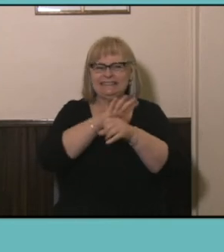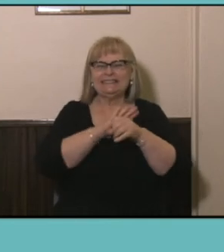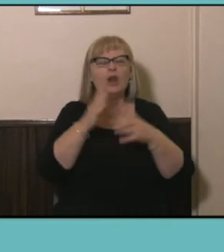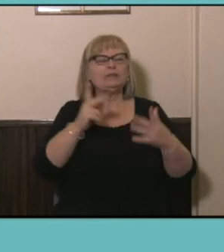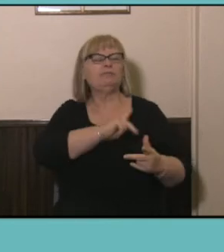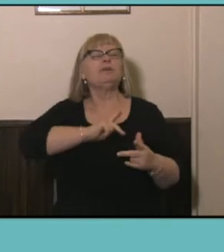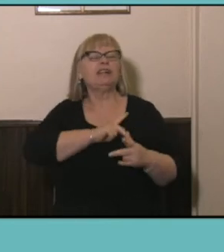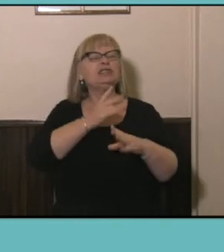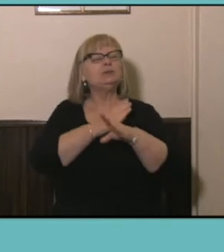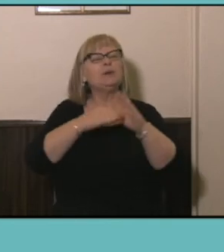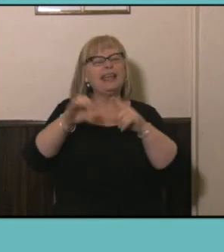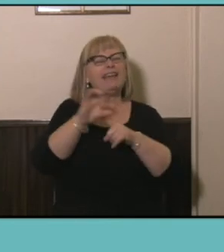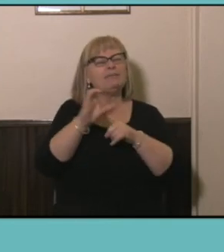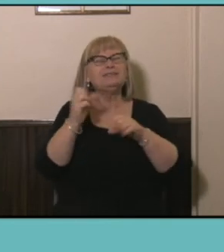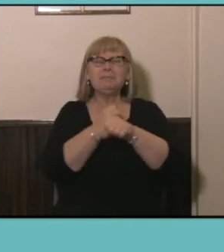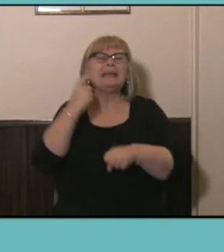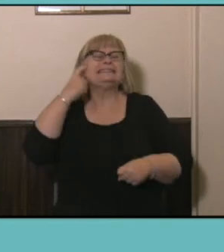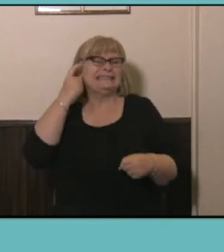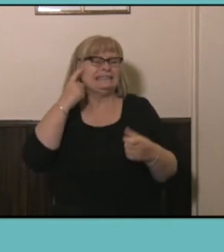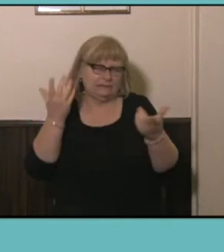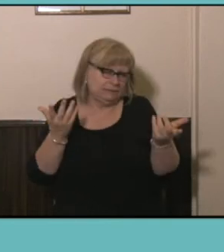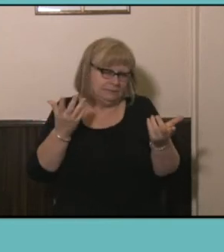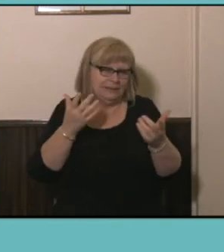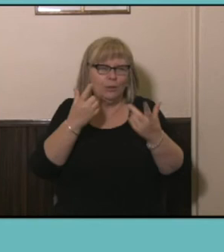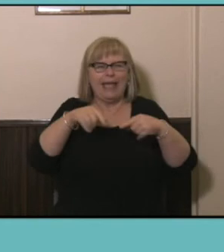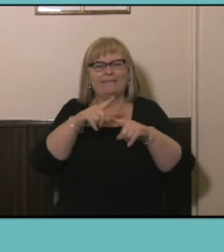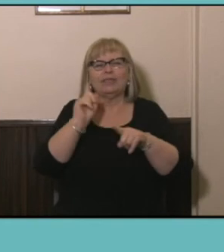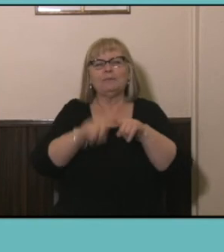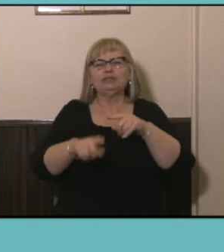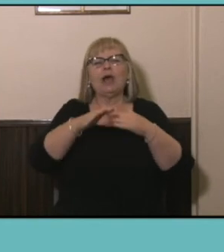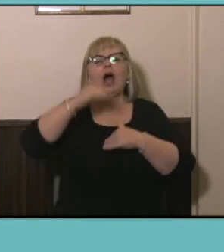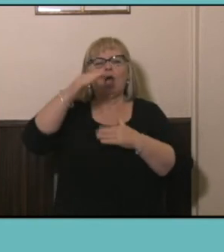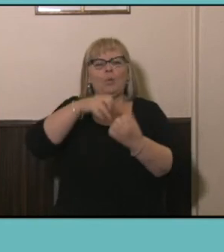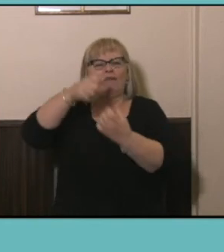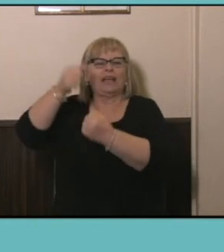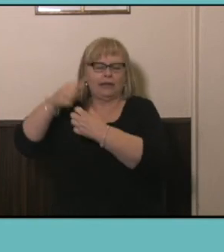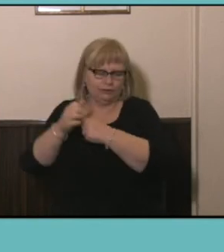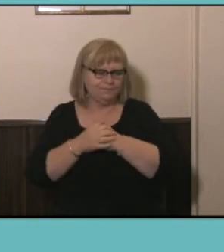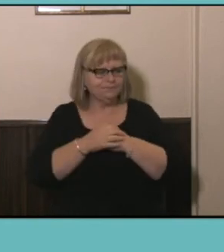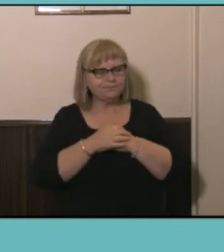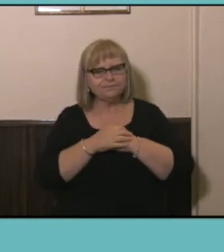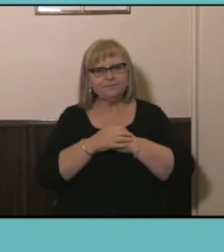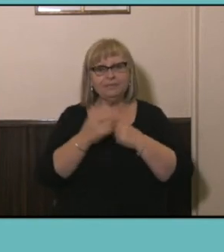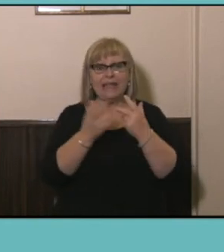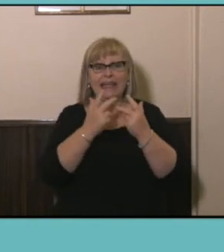working in Canberra as well. So the other really interesting things that we've